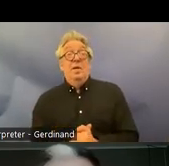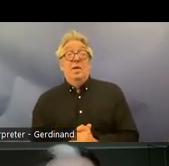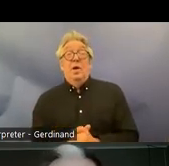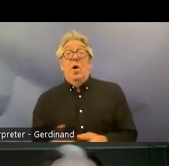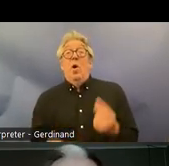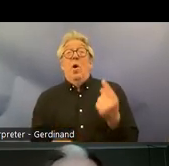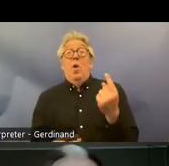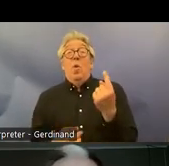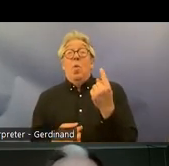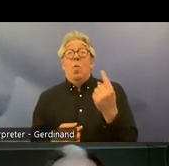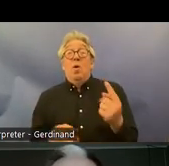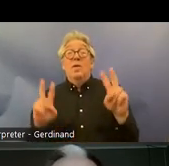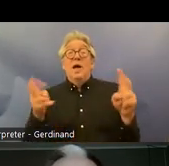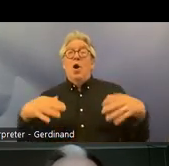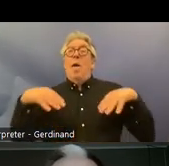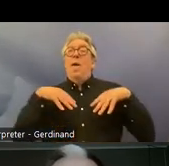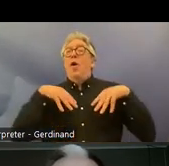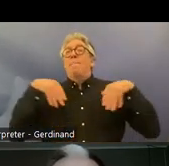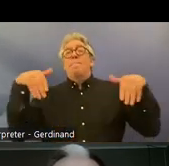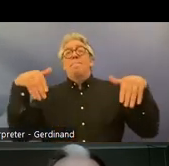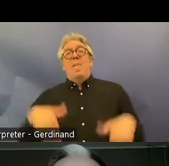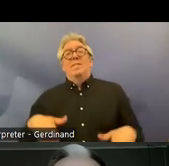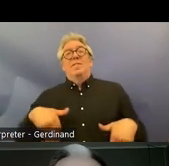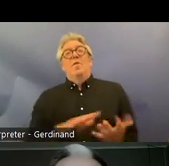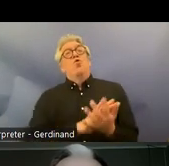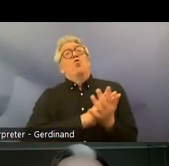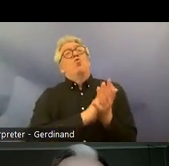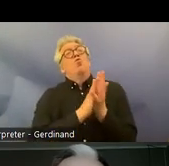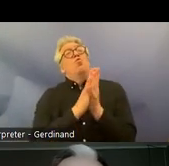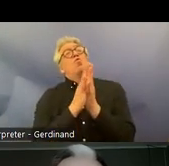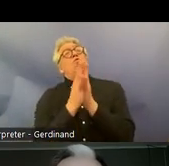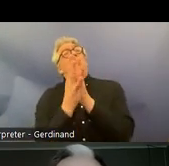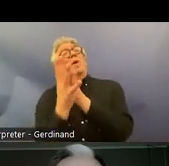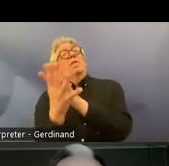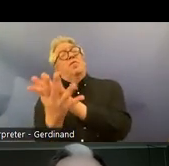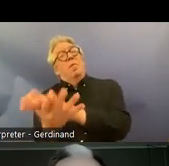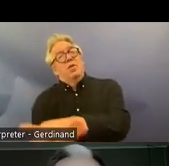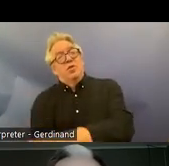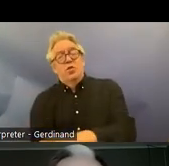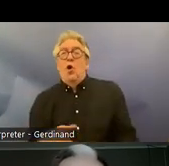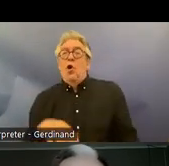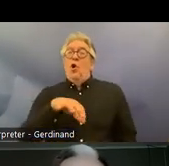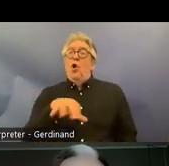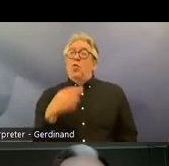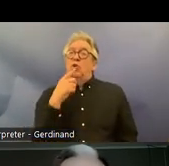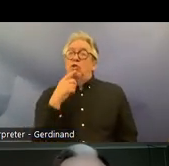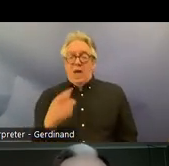transformation uh where a country uh says that there is legal Harmony between